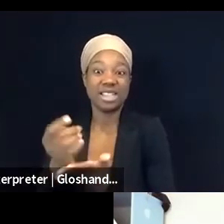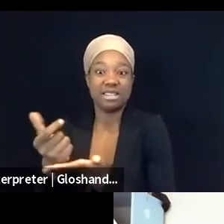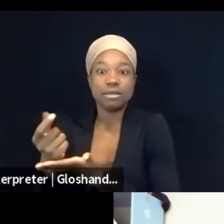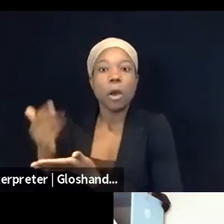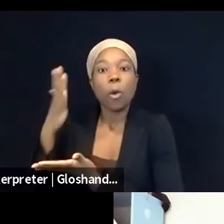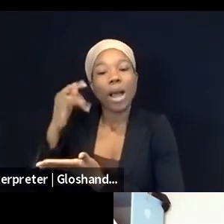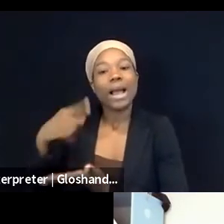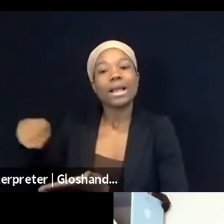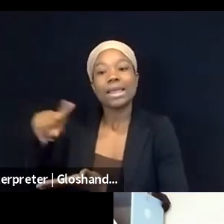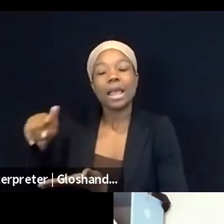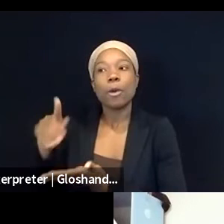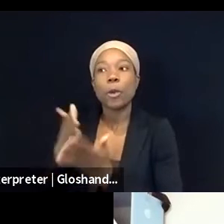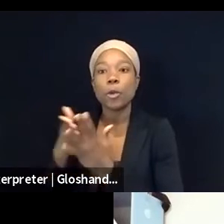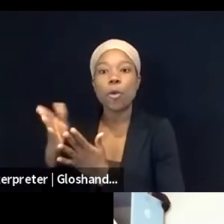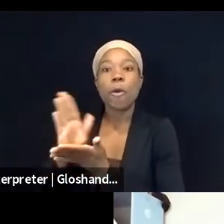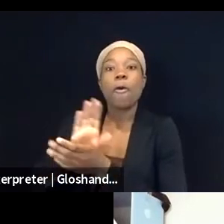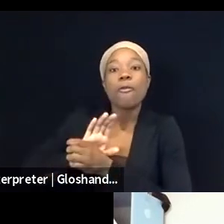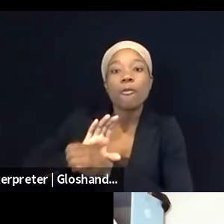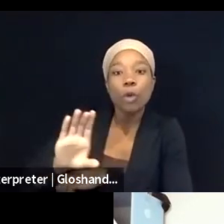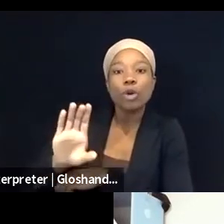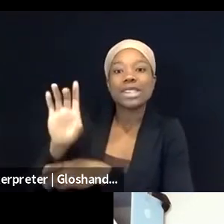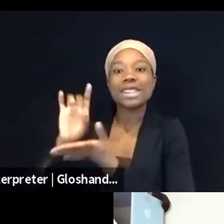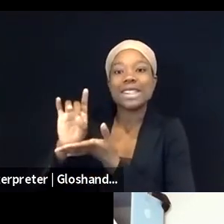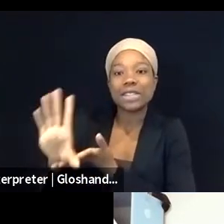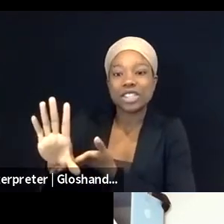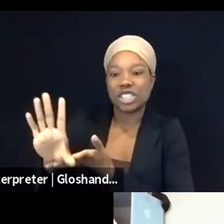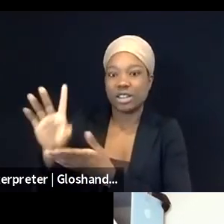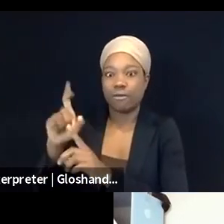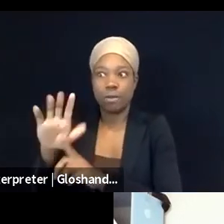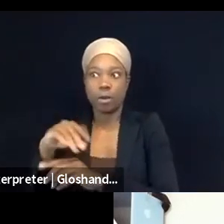but also efforts to, just massive marches